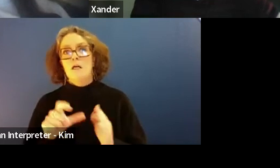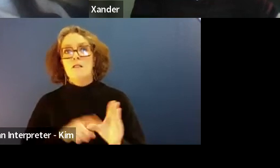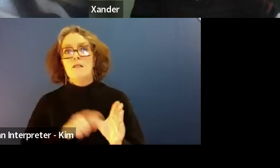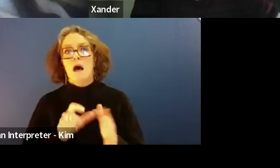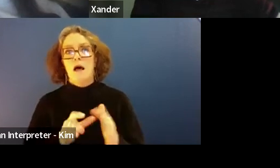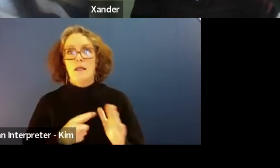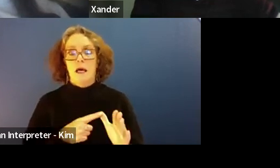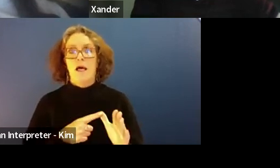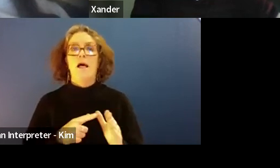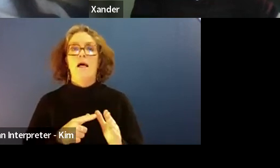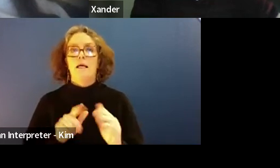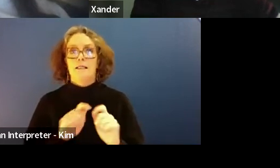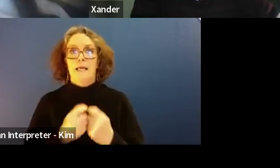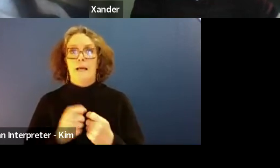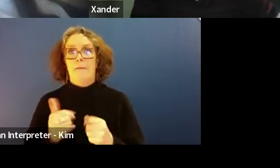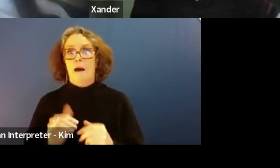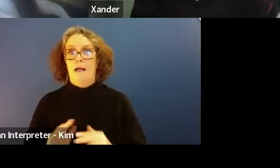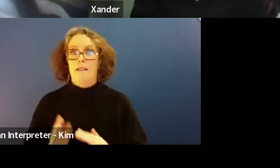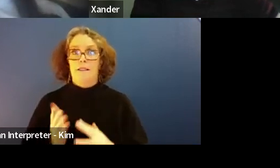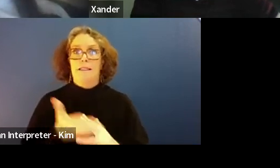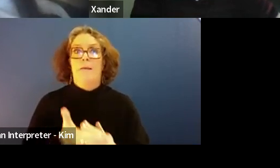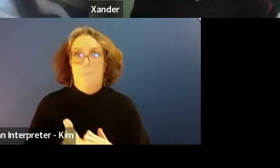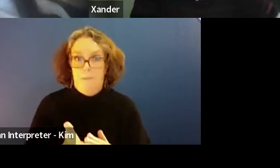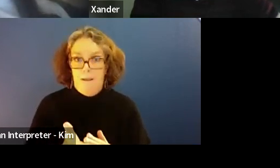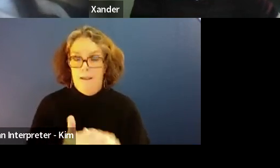This isn't canceling the question, or shutting down the conversation.